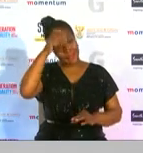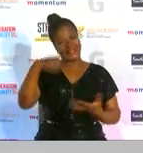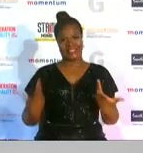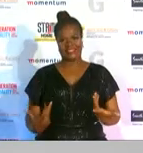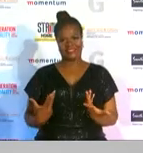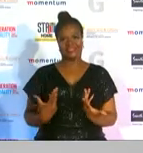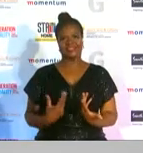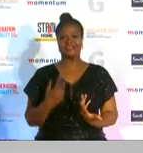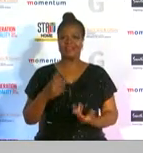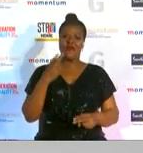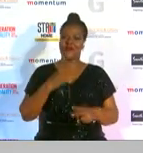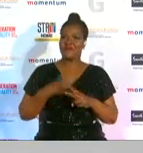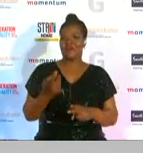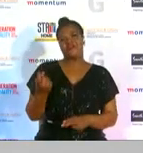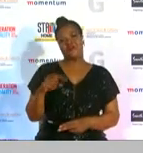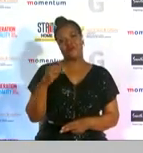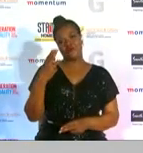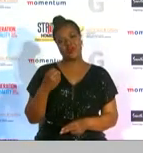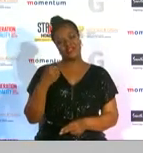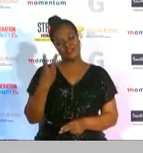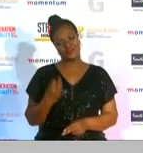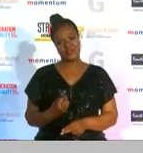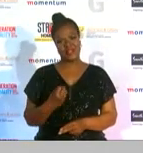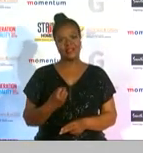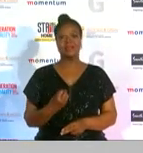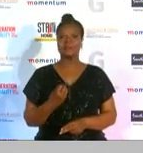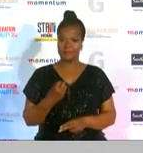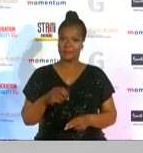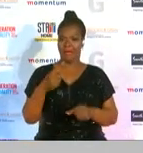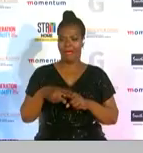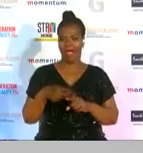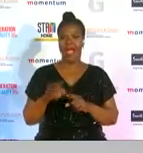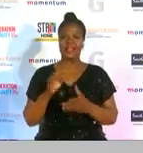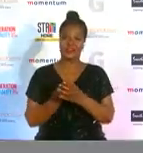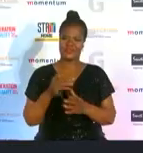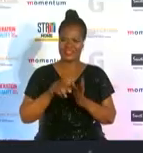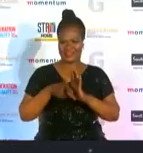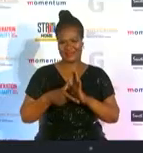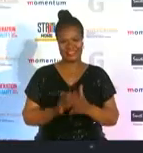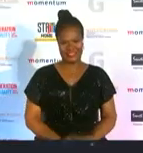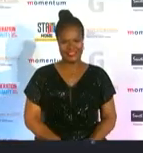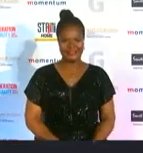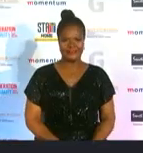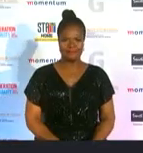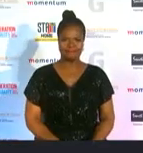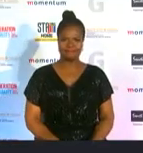for the 2020 g-sport athlete of the year with disability the athletes with